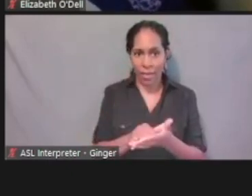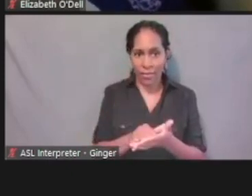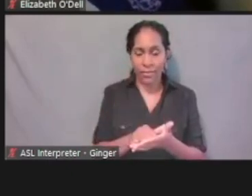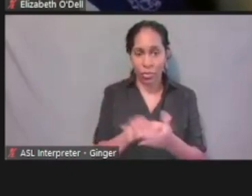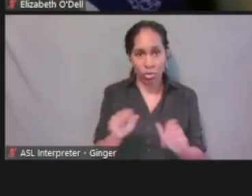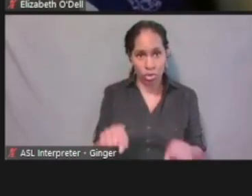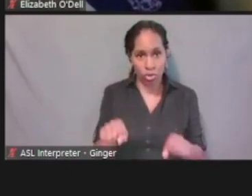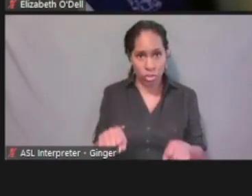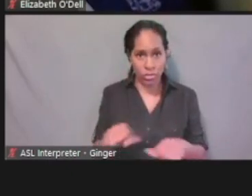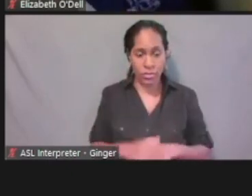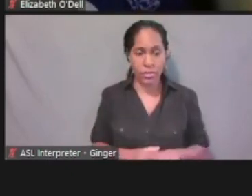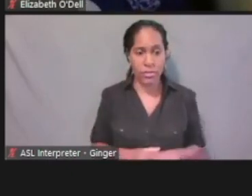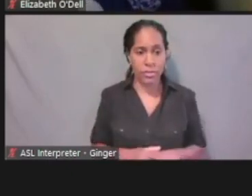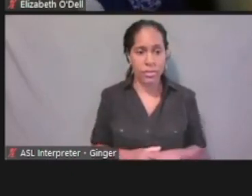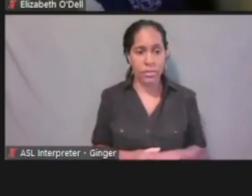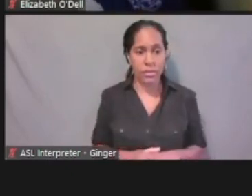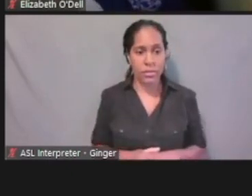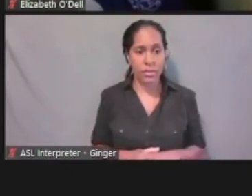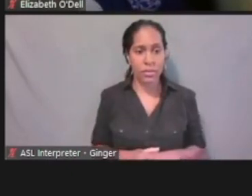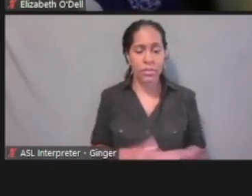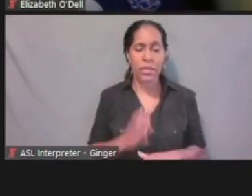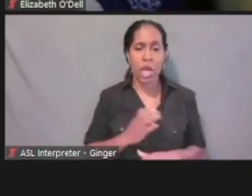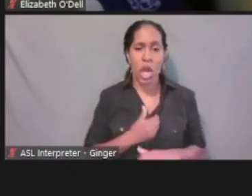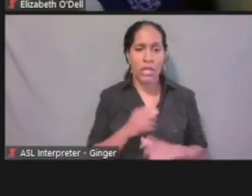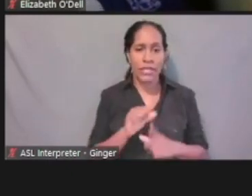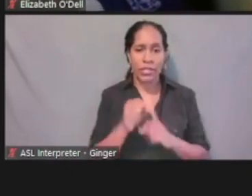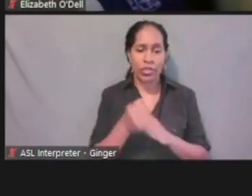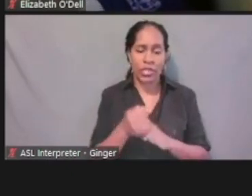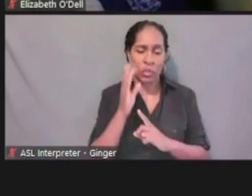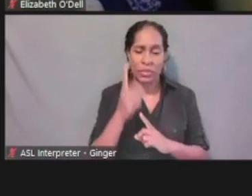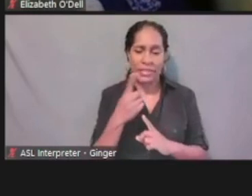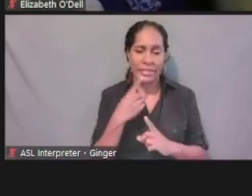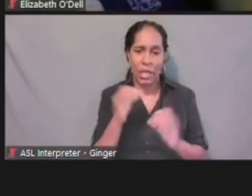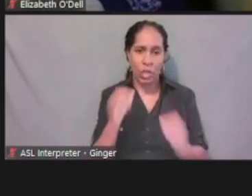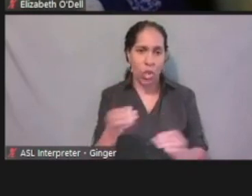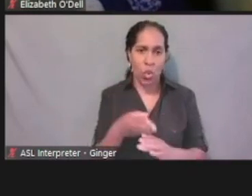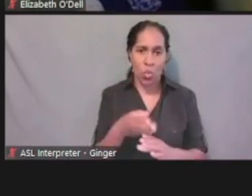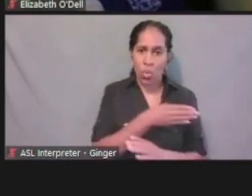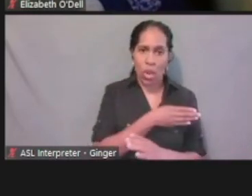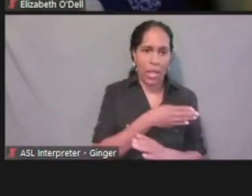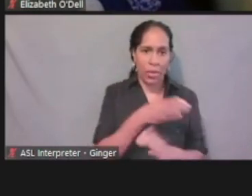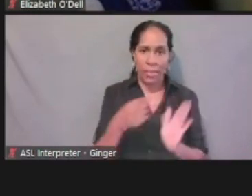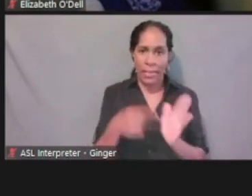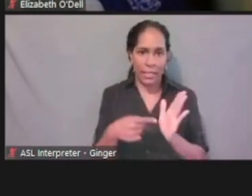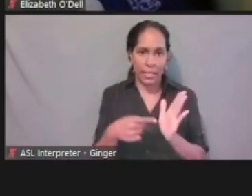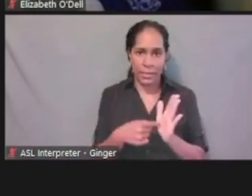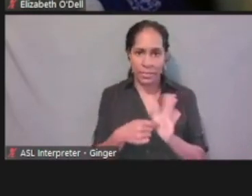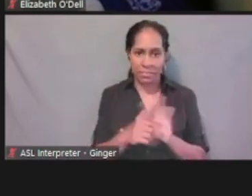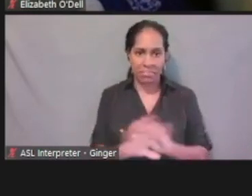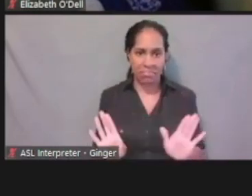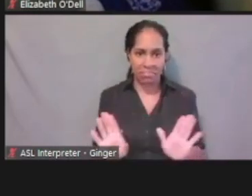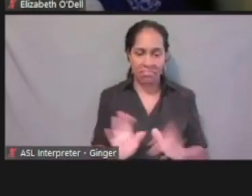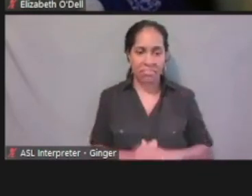For our situation, we're gonna say we don't have any prior medical bills in the last three months that we need covered.